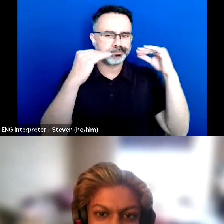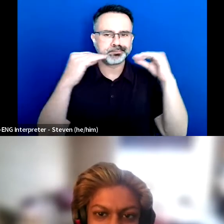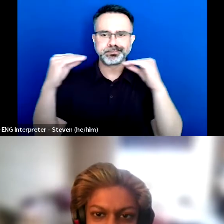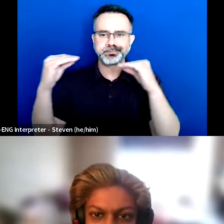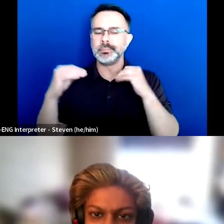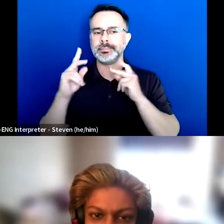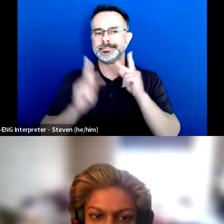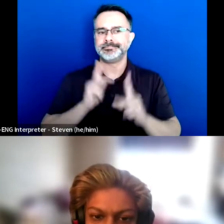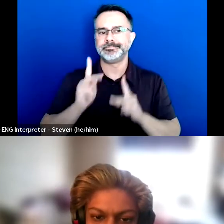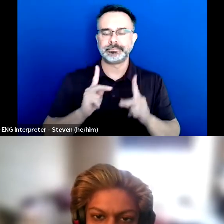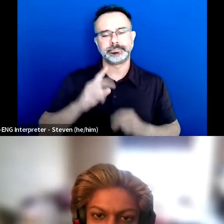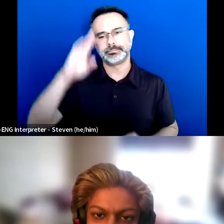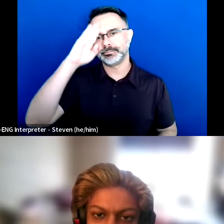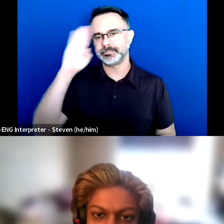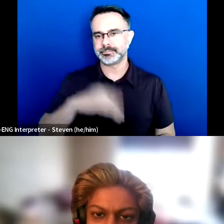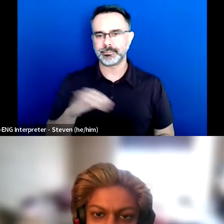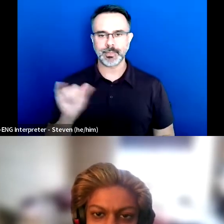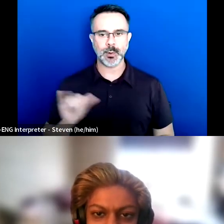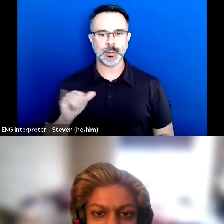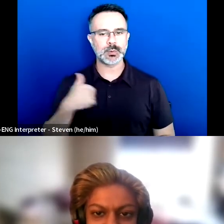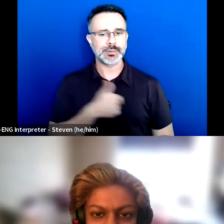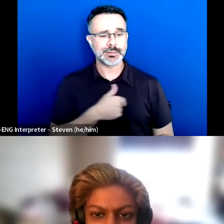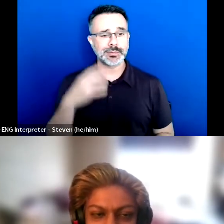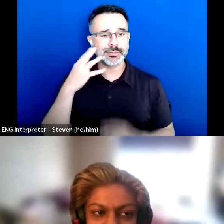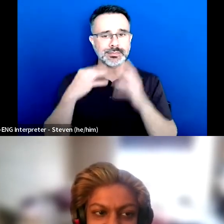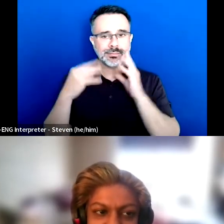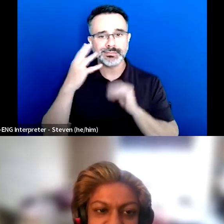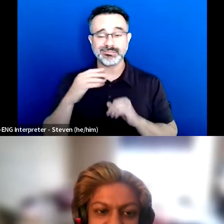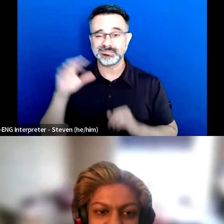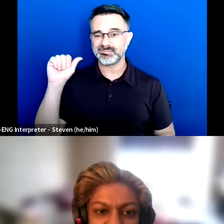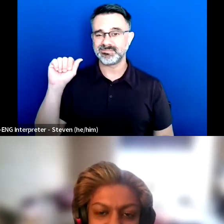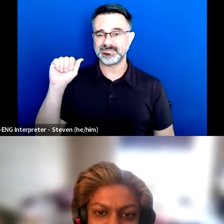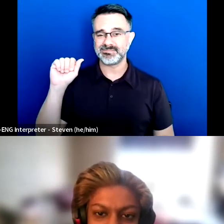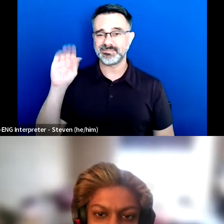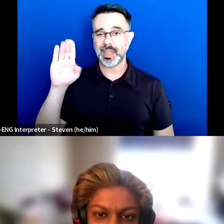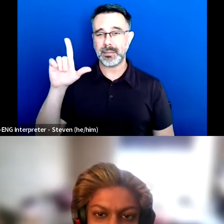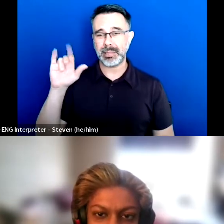I know that we all also have experienced a lot of ableism in education ourselves.